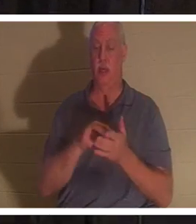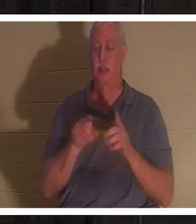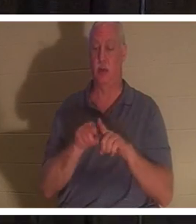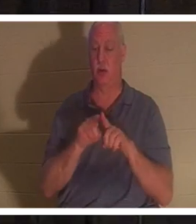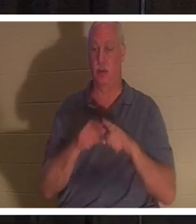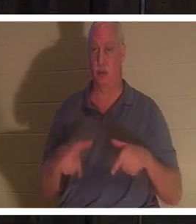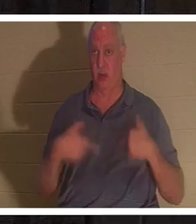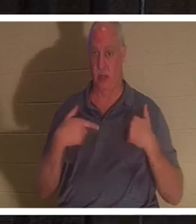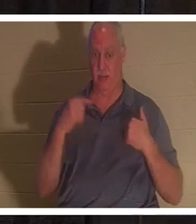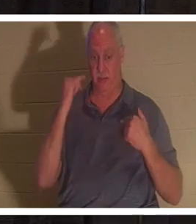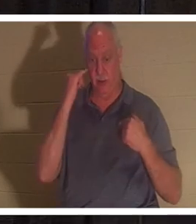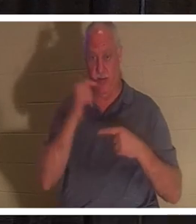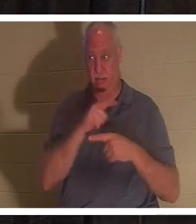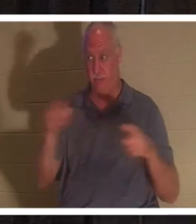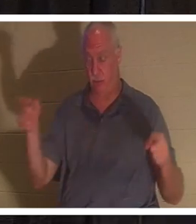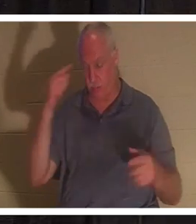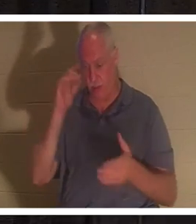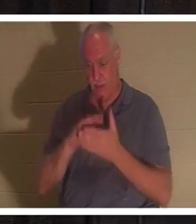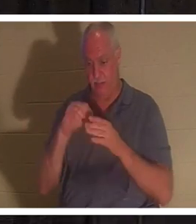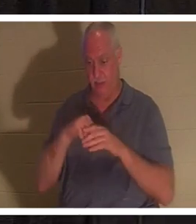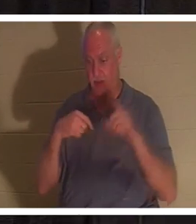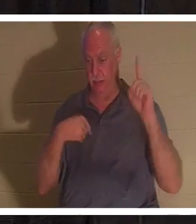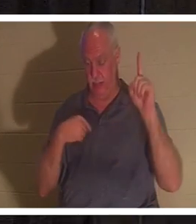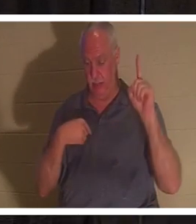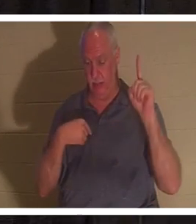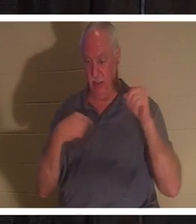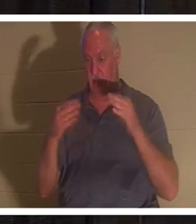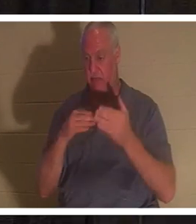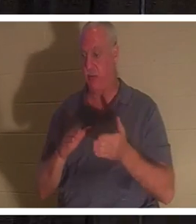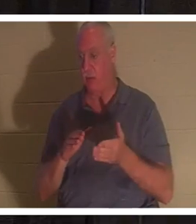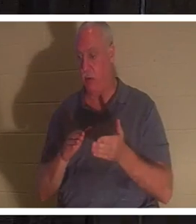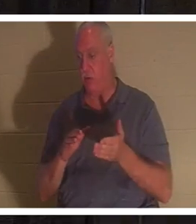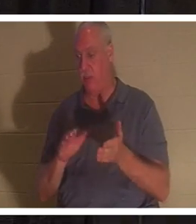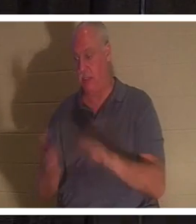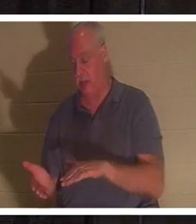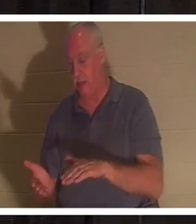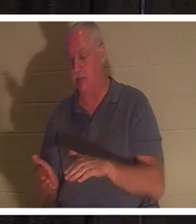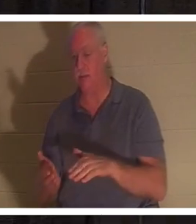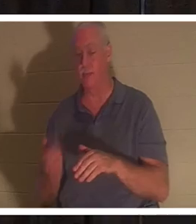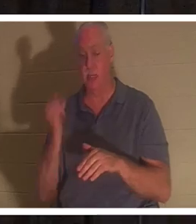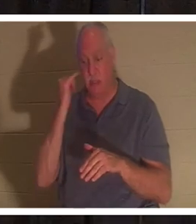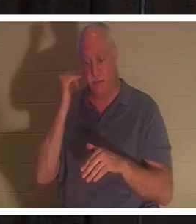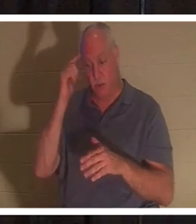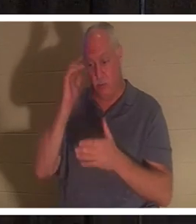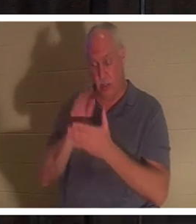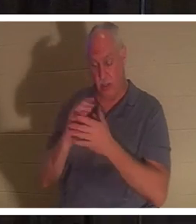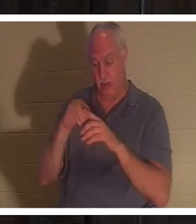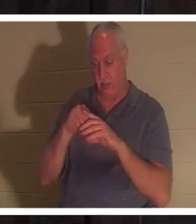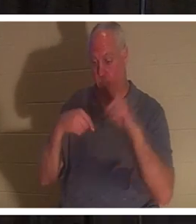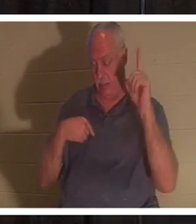believes in Me will live even though he dies; and whoever lives and believes in Me will never die."